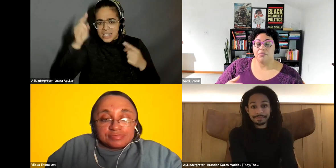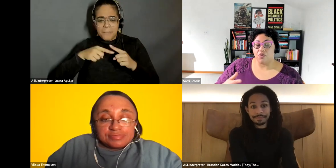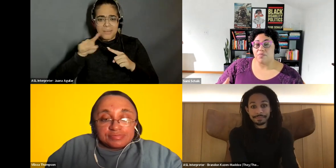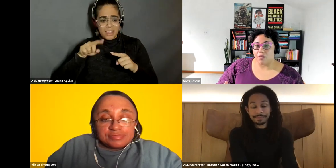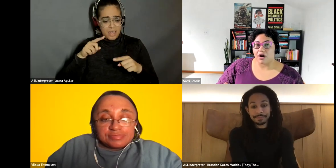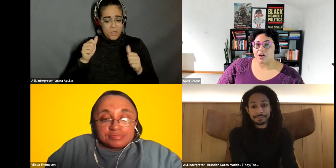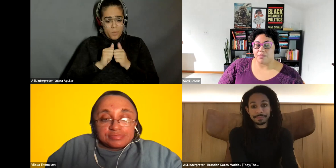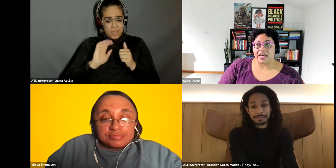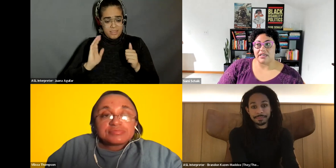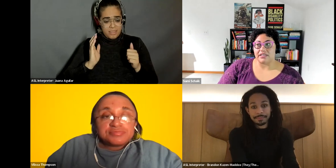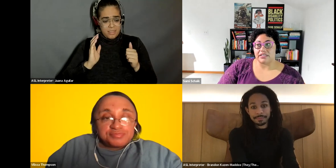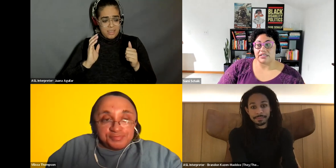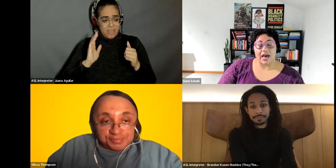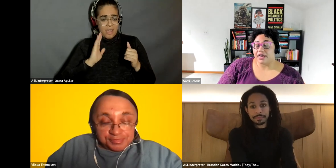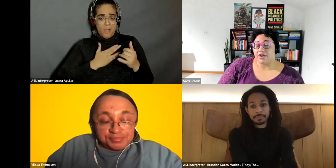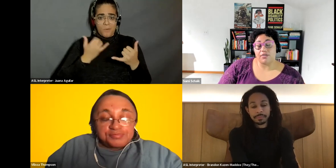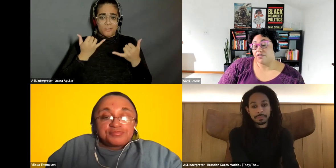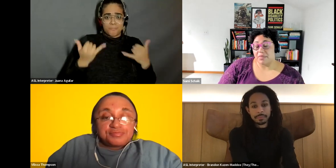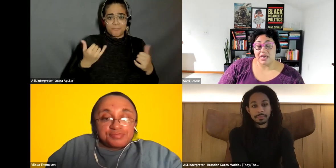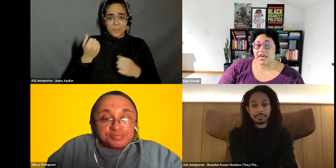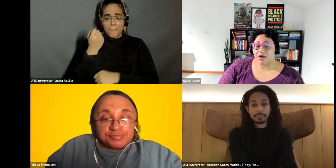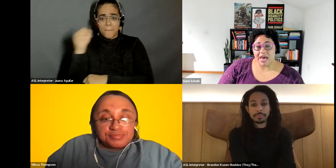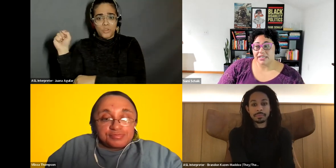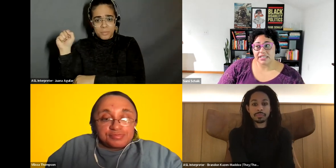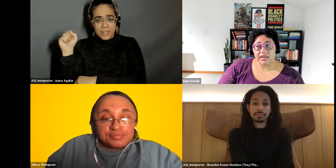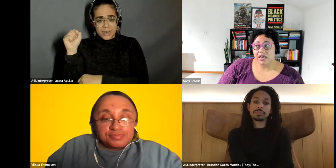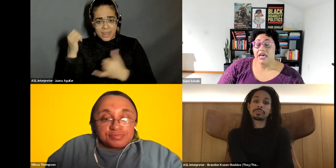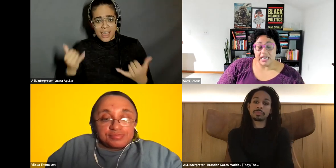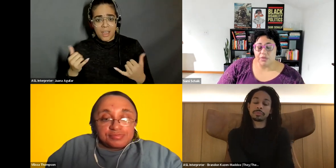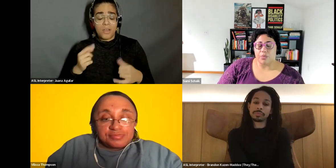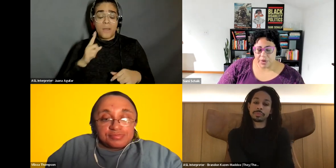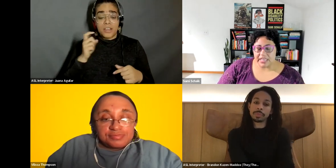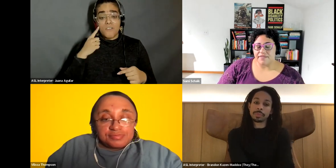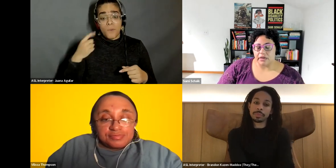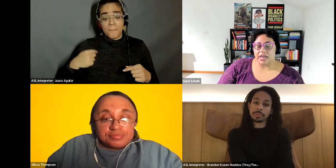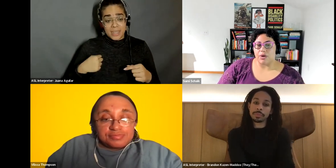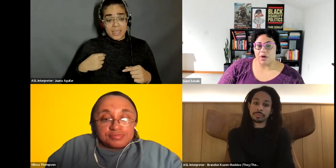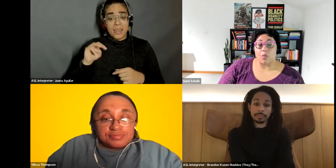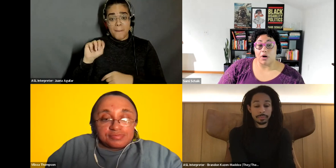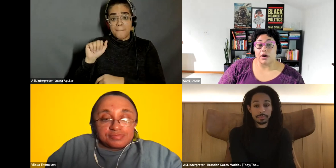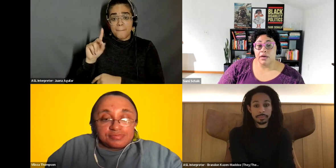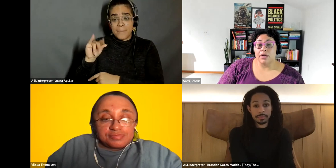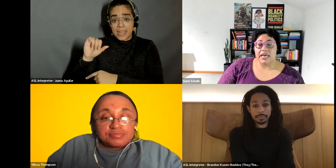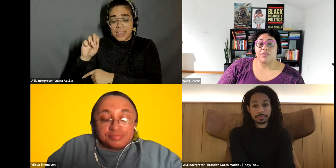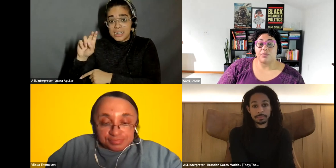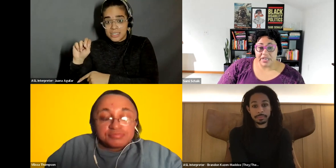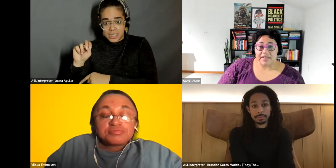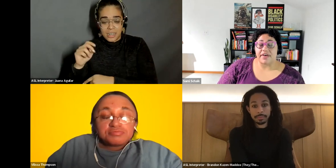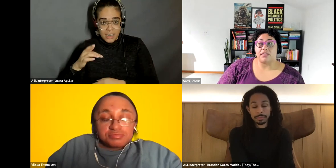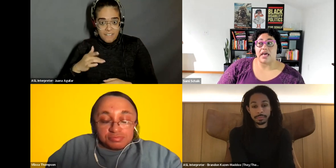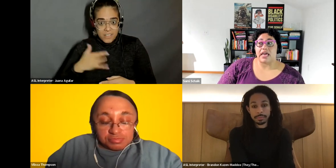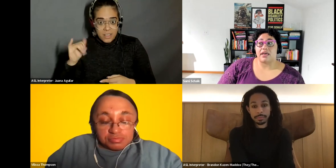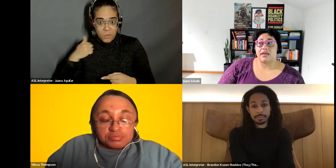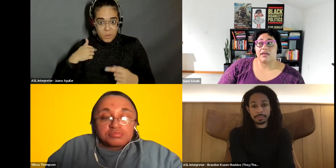Sami Schalk: movement work, because, you know, for me here in Madison it really felt like we were at war. It really felt like